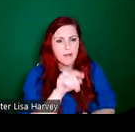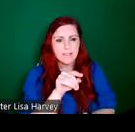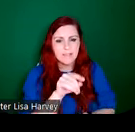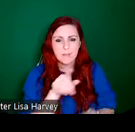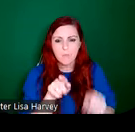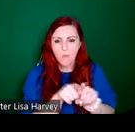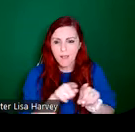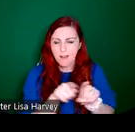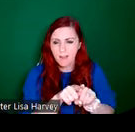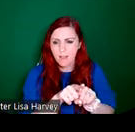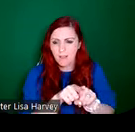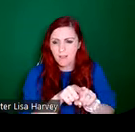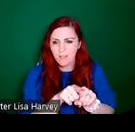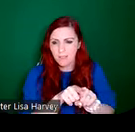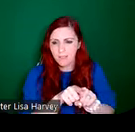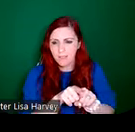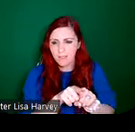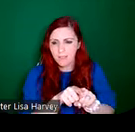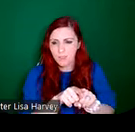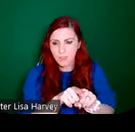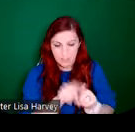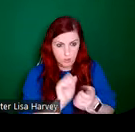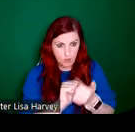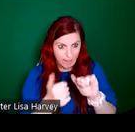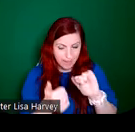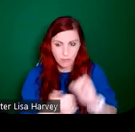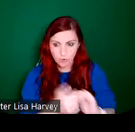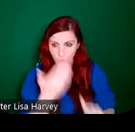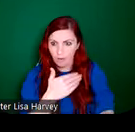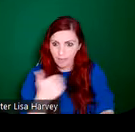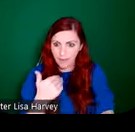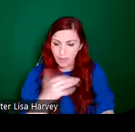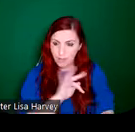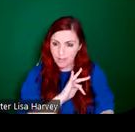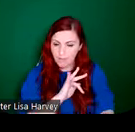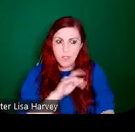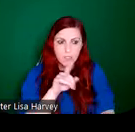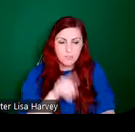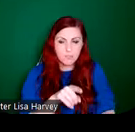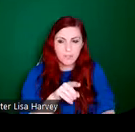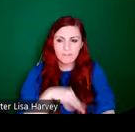religious woman, she converted to Catholicism, she felt this stained glass has,